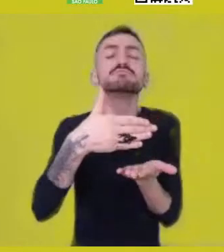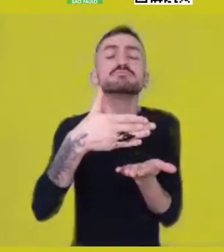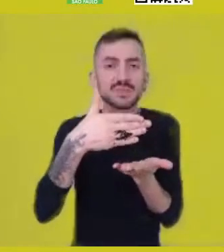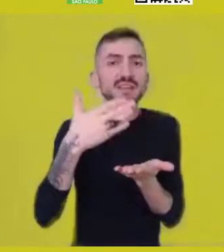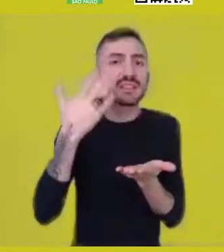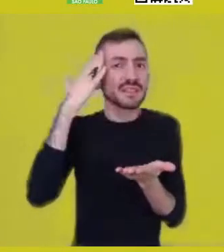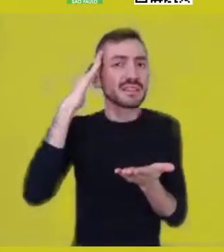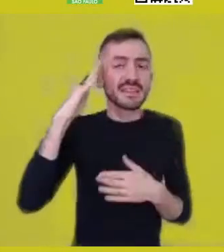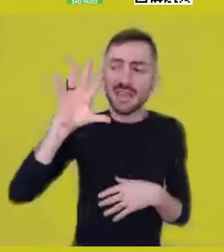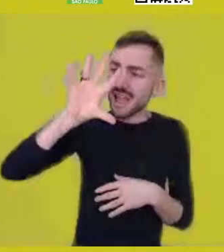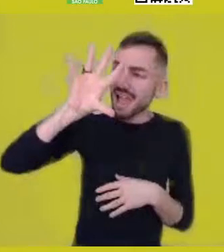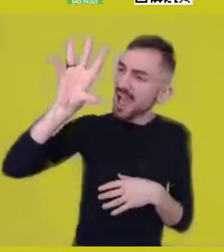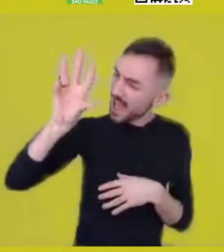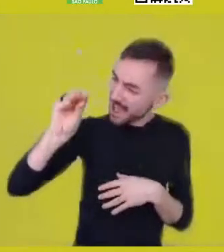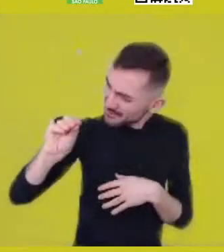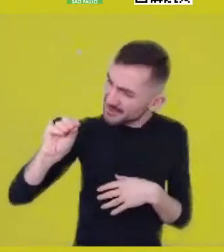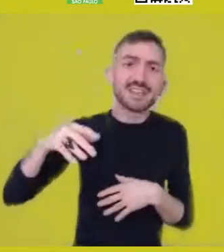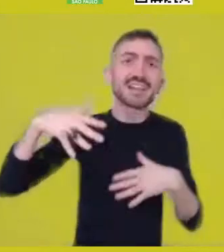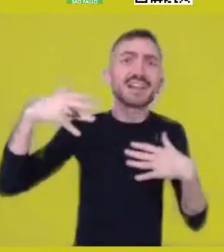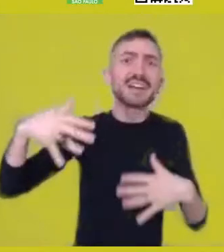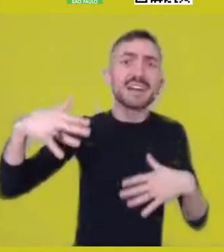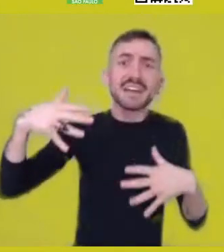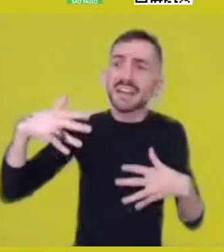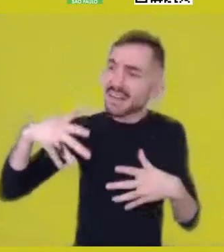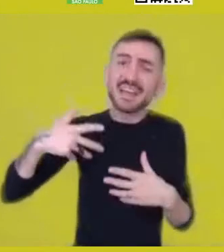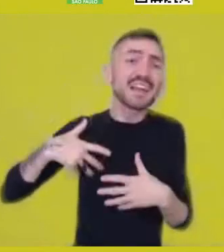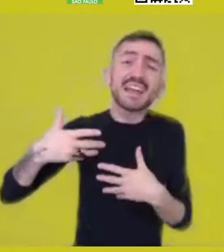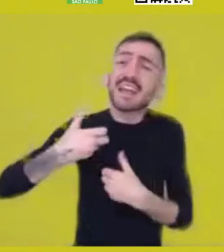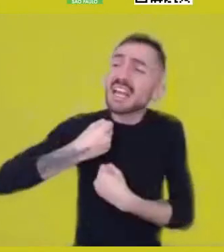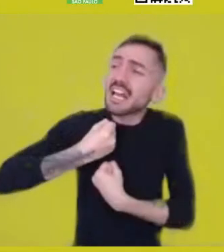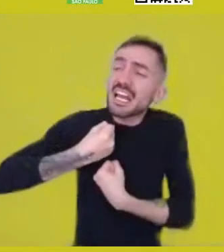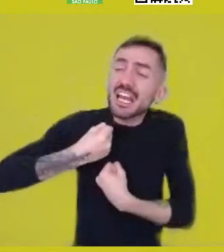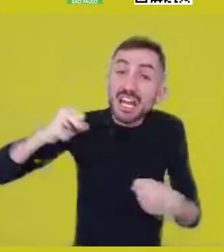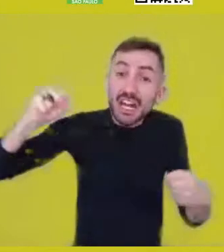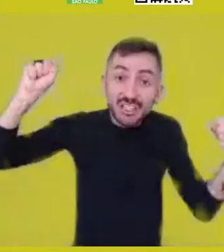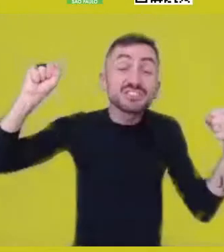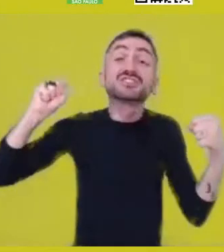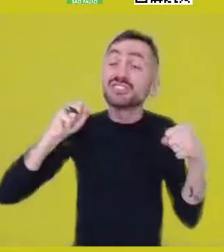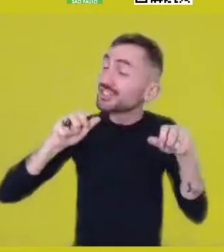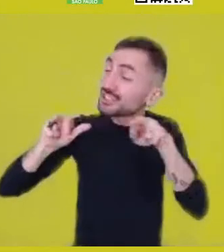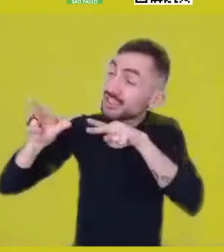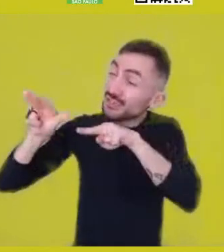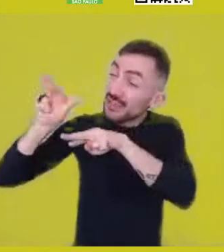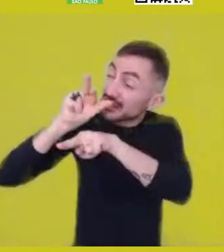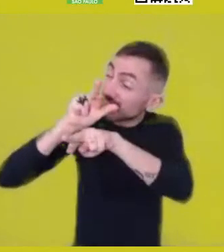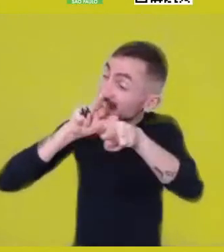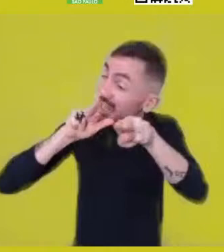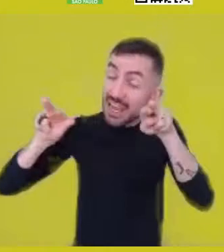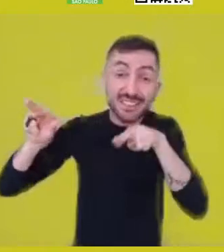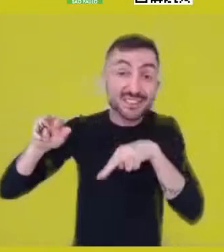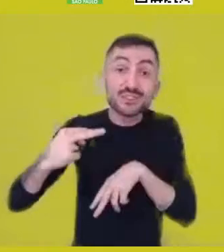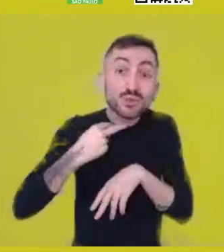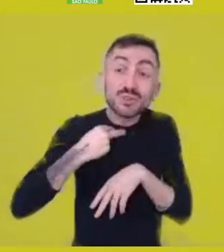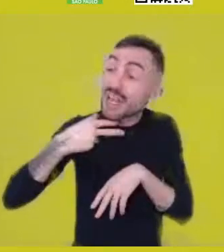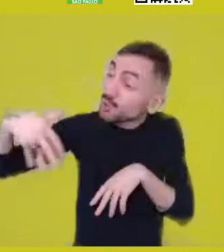at its great diversity, which we obviously cannot possibly encompass, but which we’ll try and talk about from some viewpoint